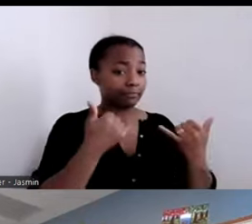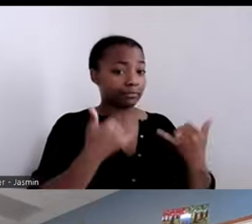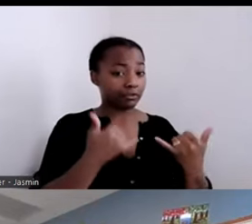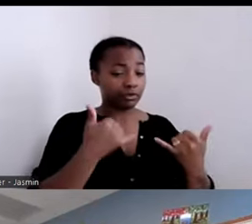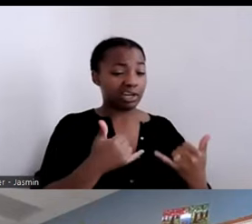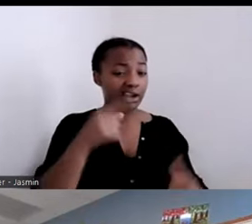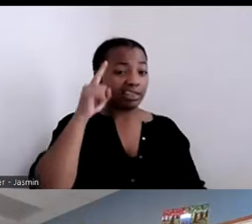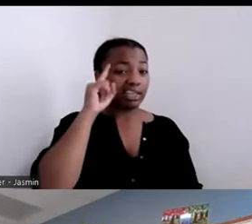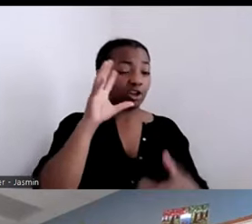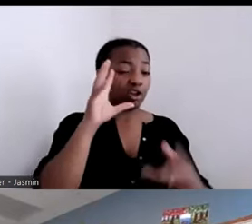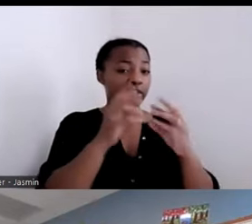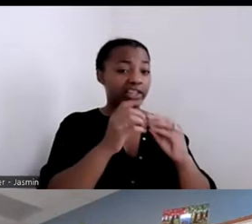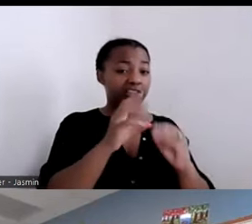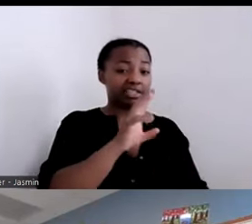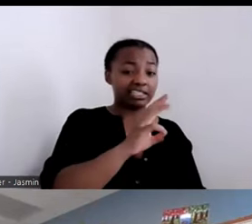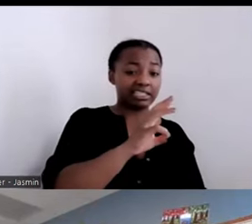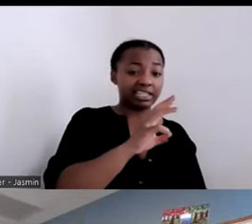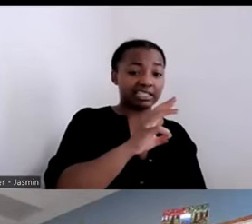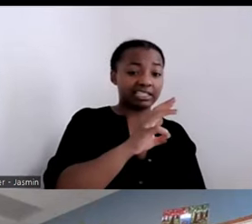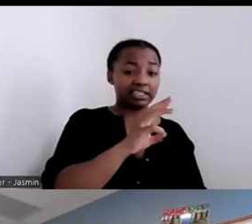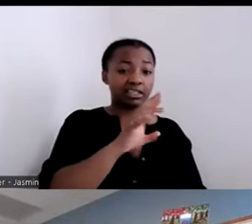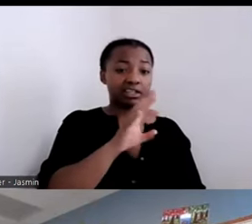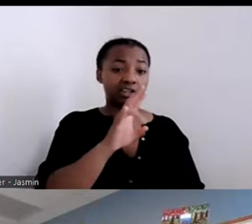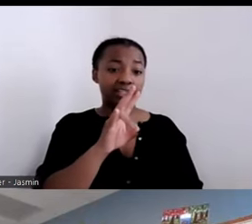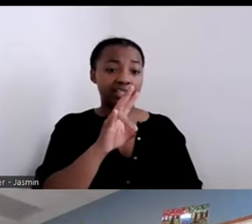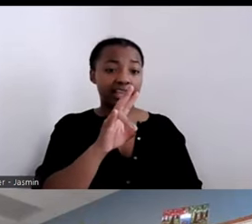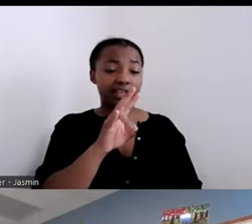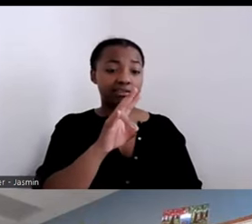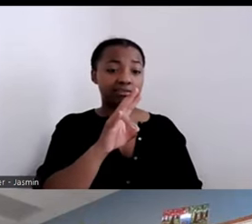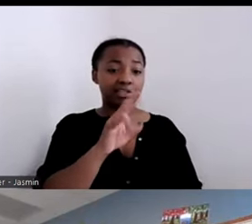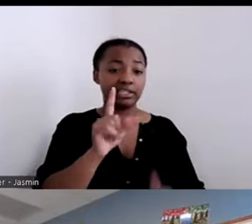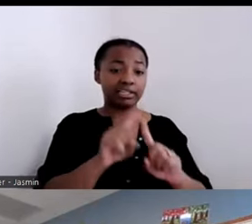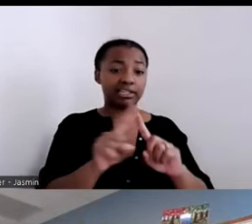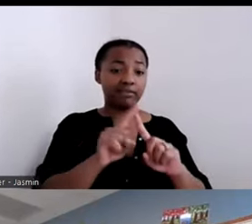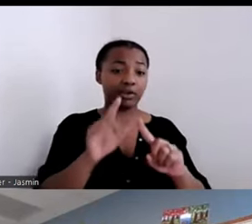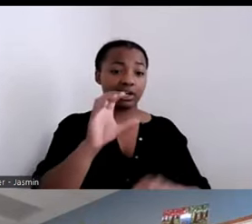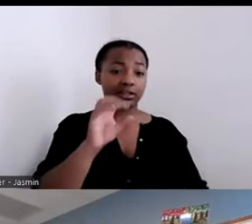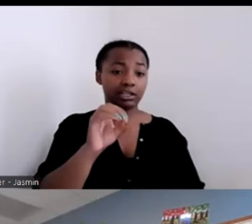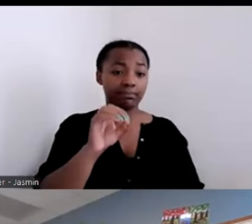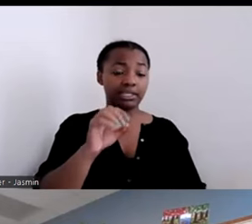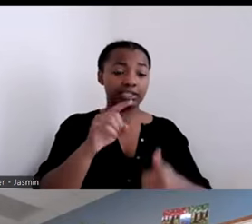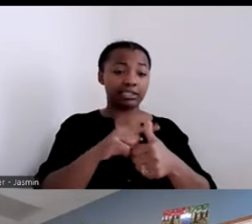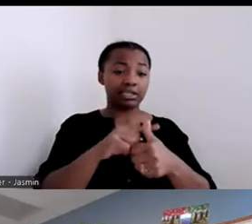the state. Alliance Health is one. We’re working with another one, East Point,